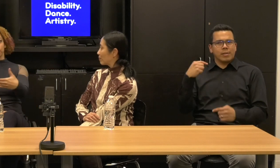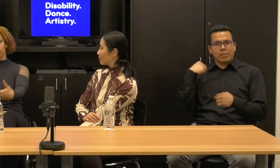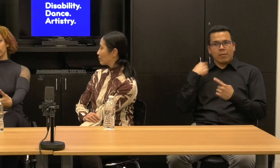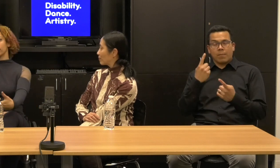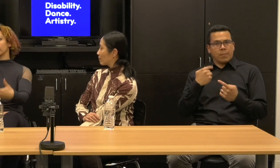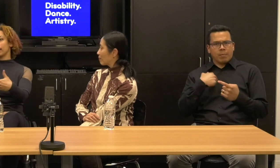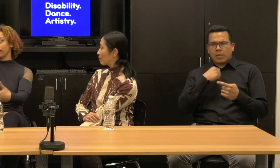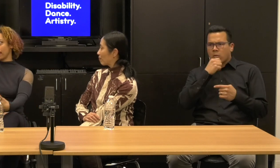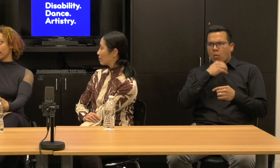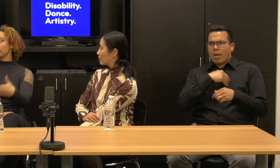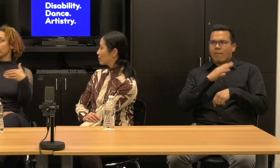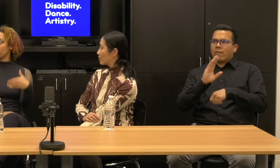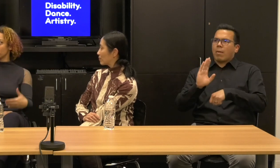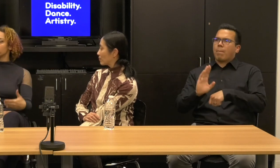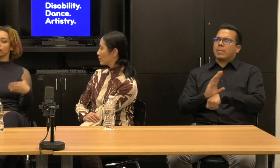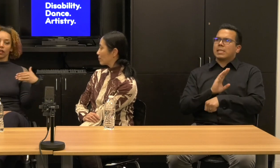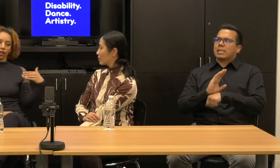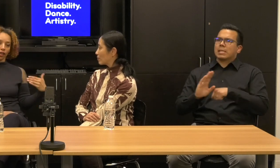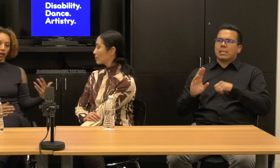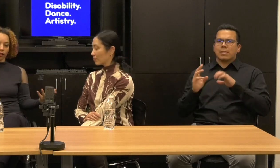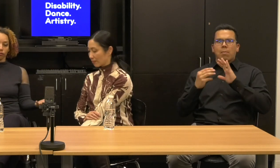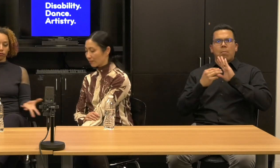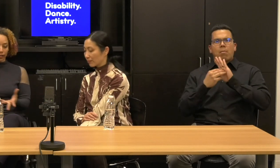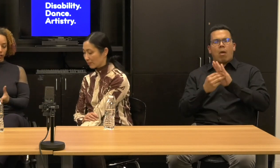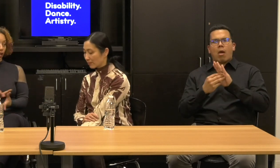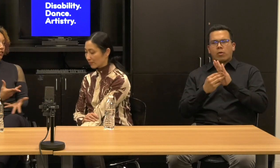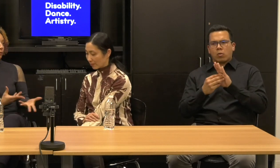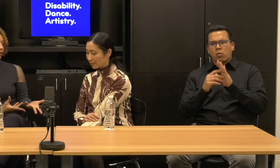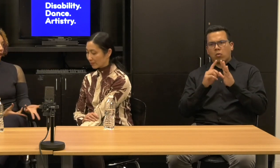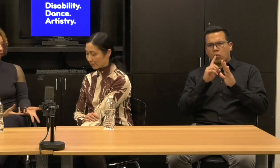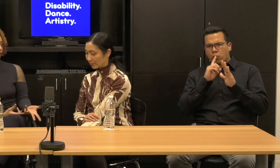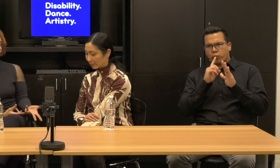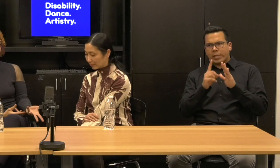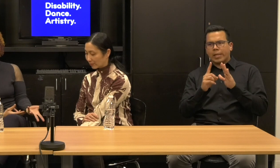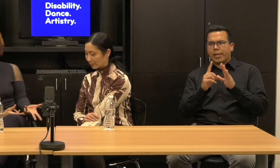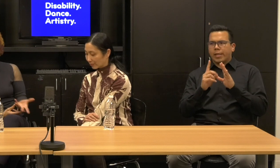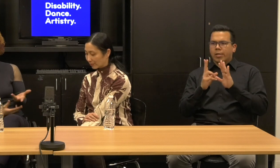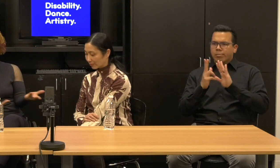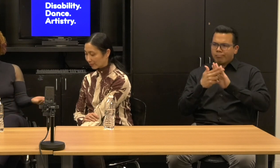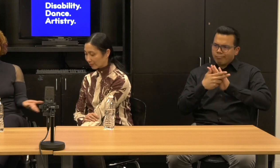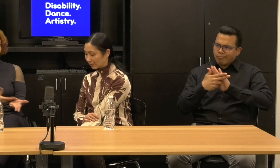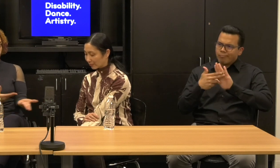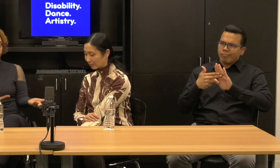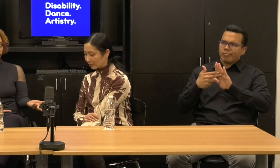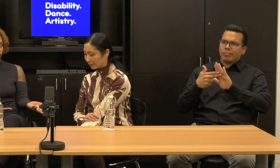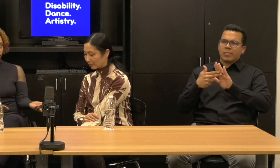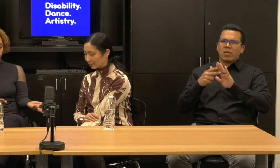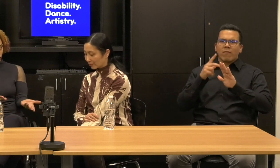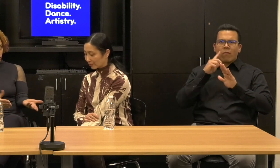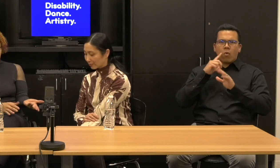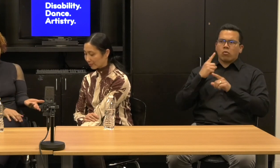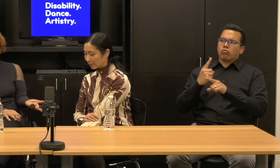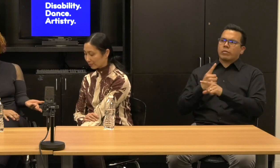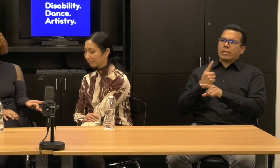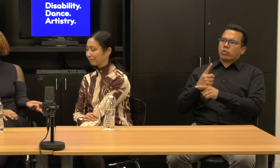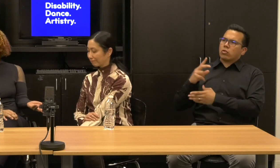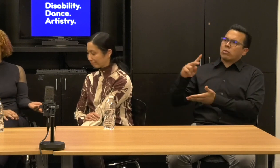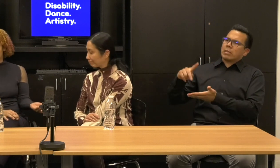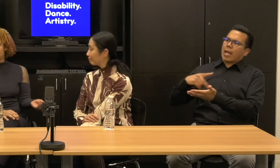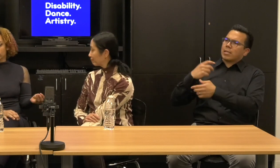model that I think is a recognizable yet under traditional dance making structures.